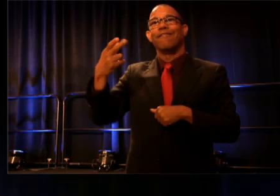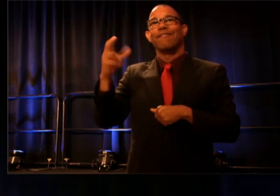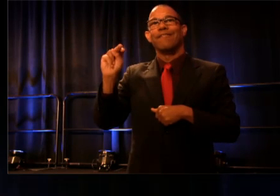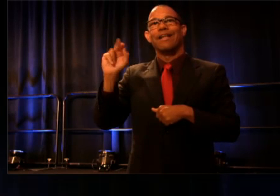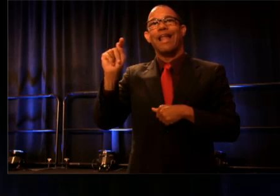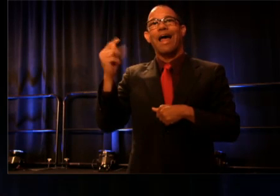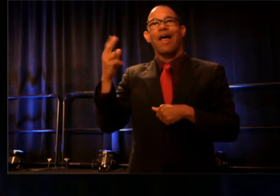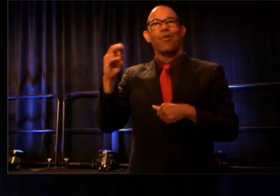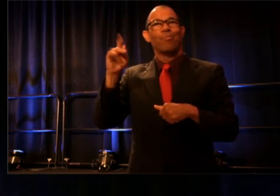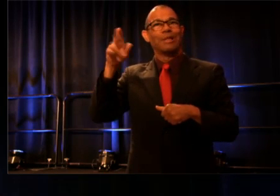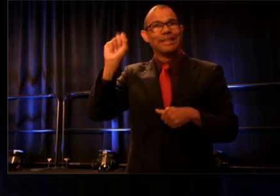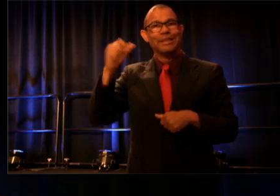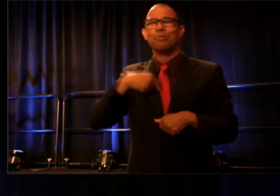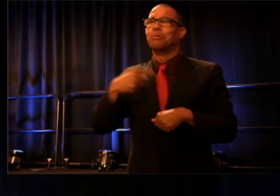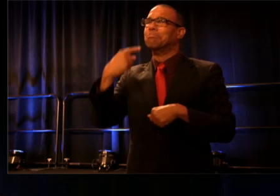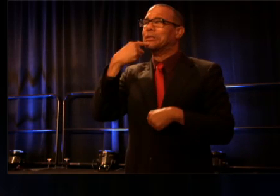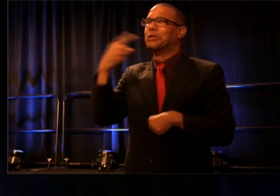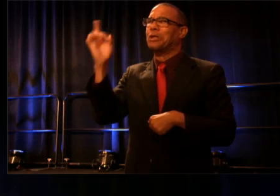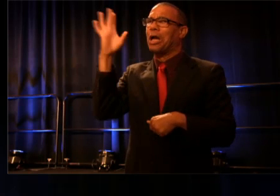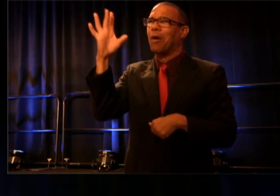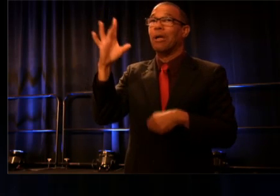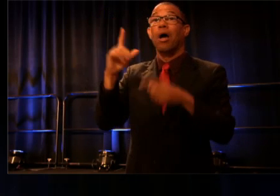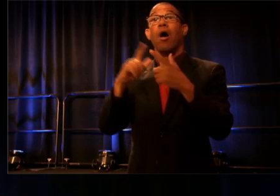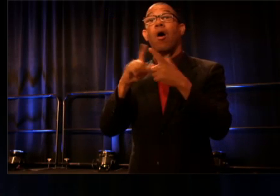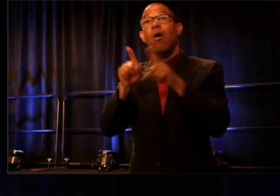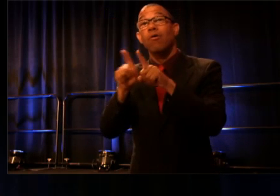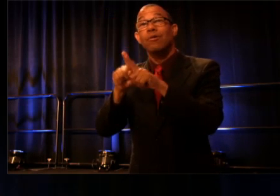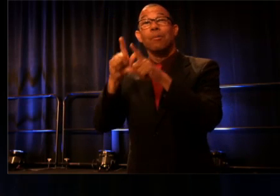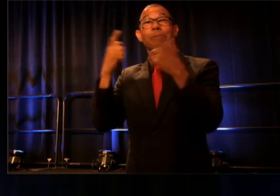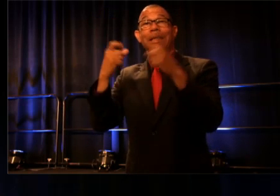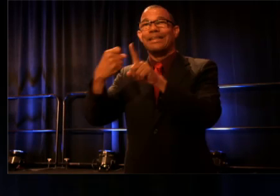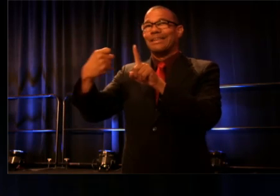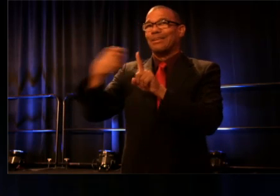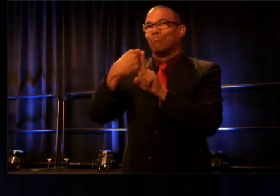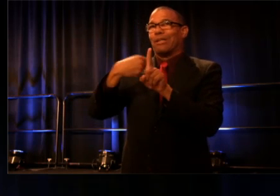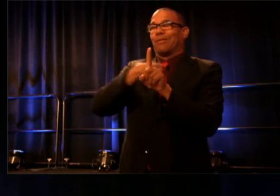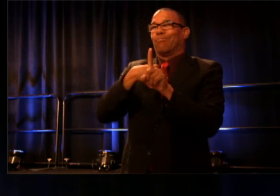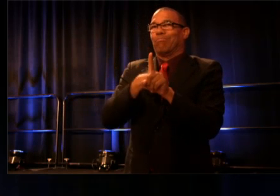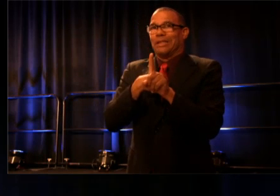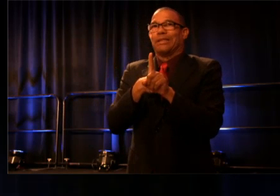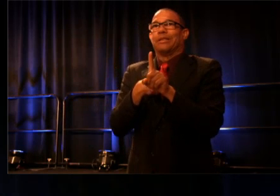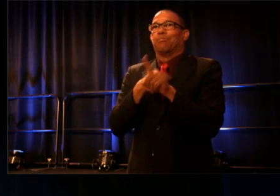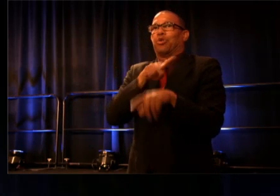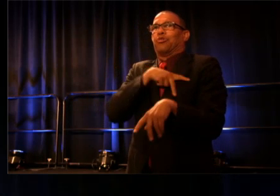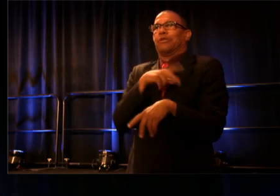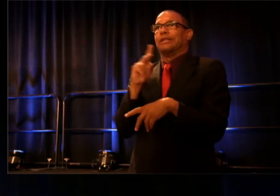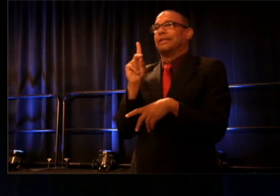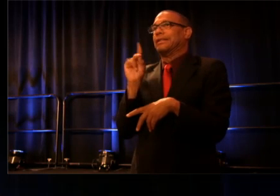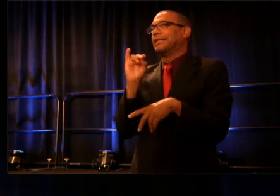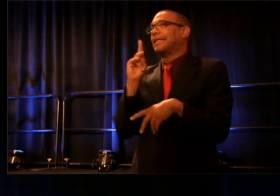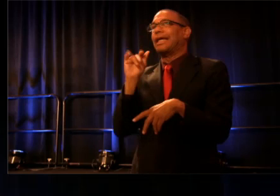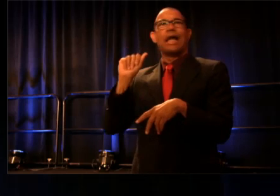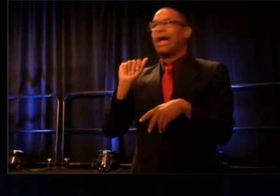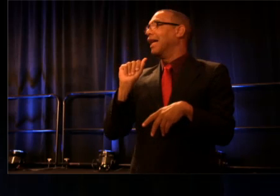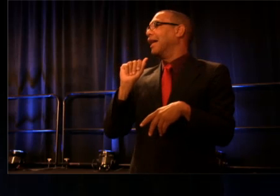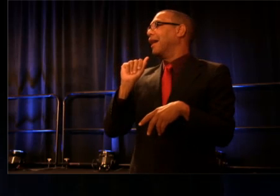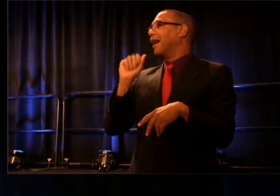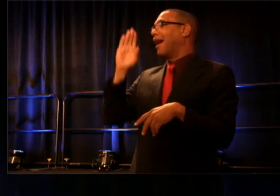She also had a big impact on me personally, and Dafina, where'd you go? Hi.